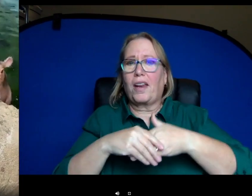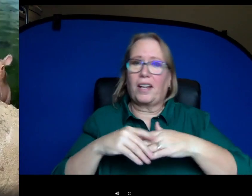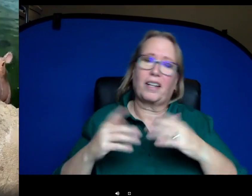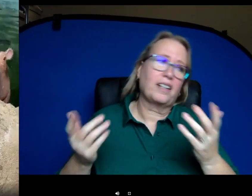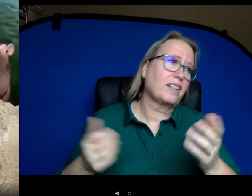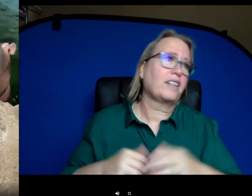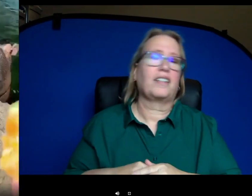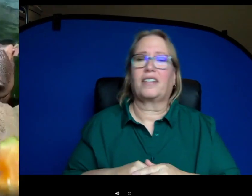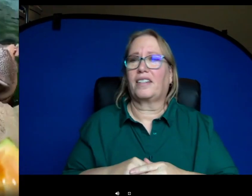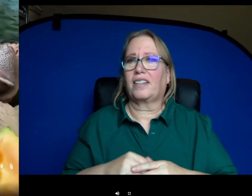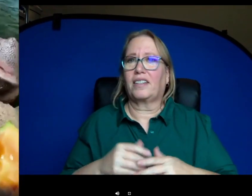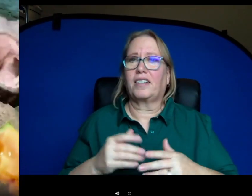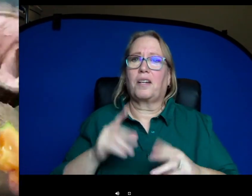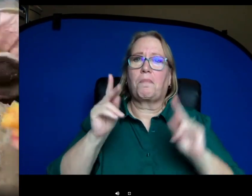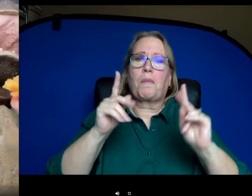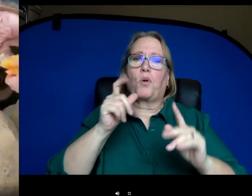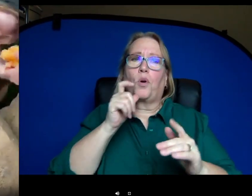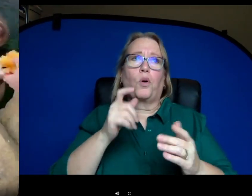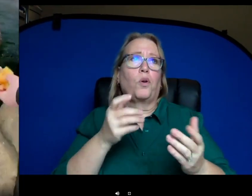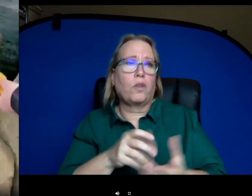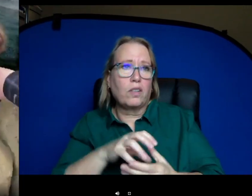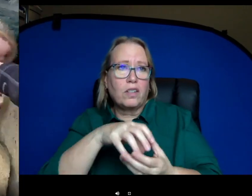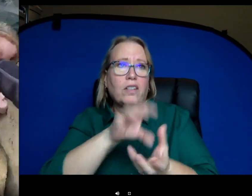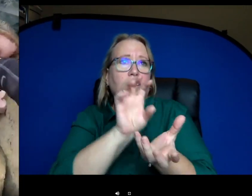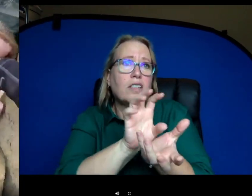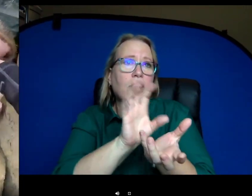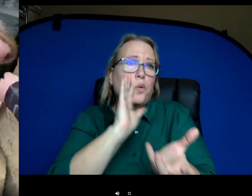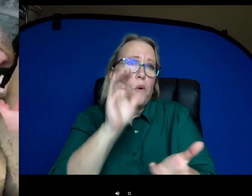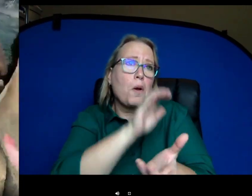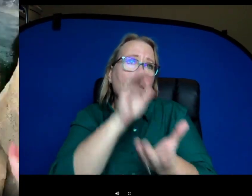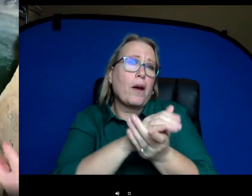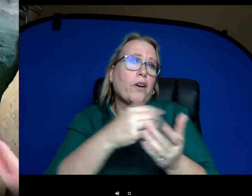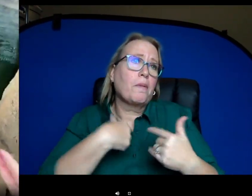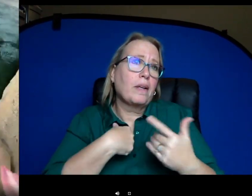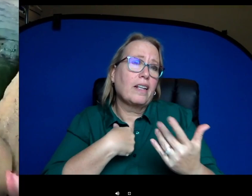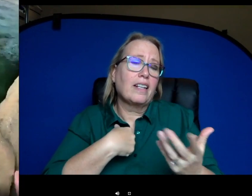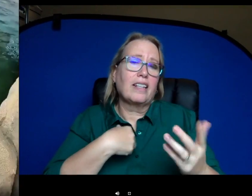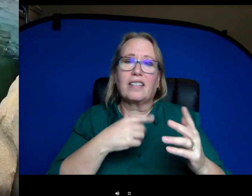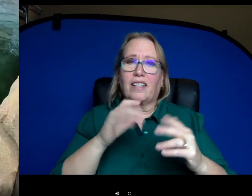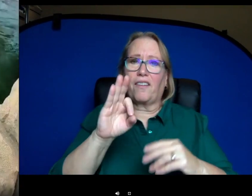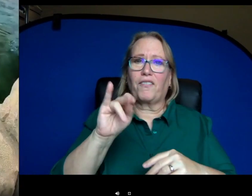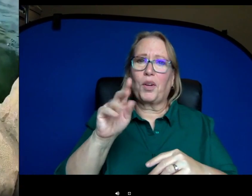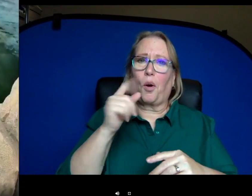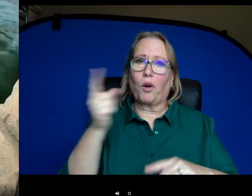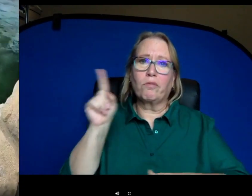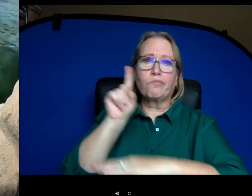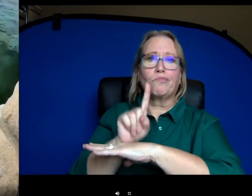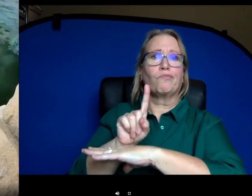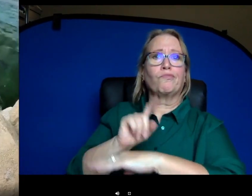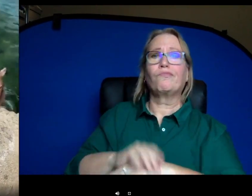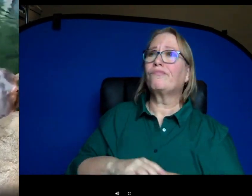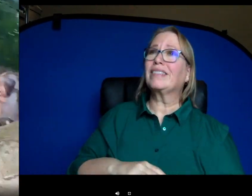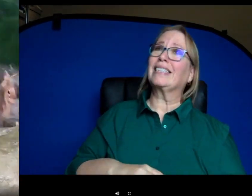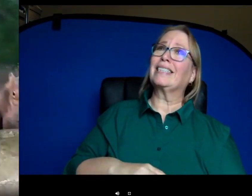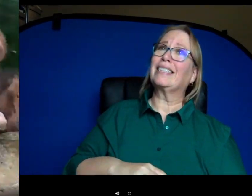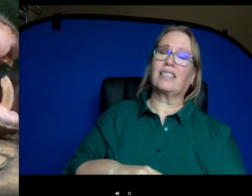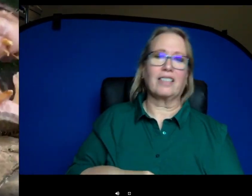posing for photos of people who came here for the first time or came across the world to see her and it's like she really knows and she loves the attention.